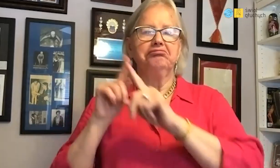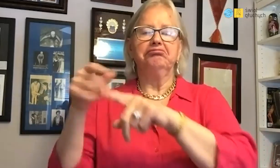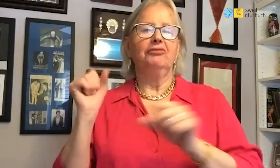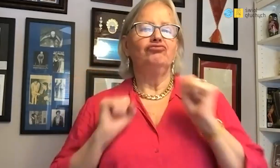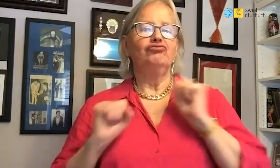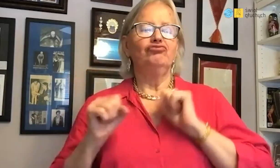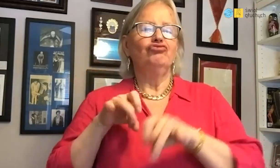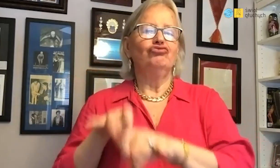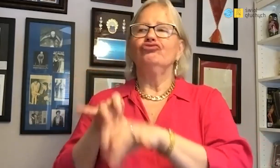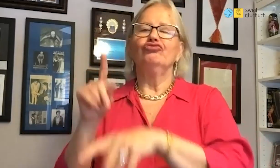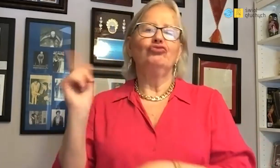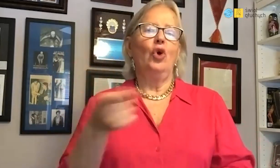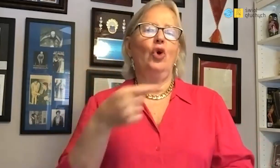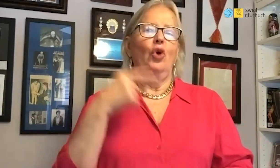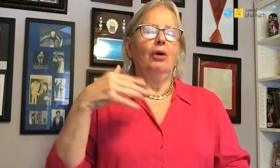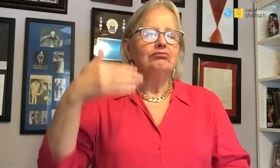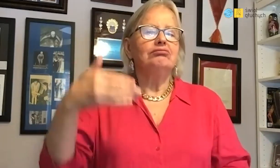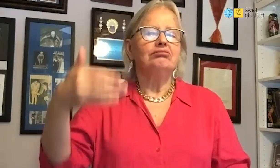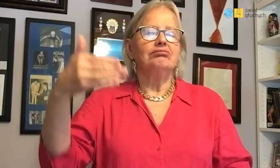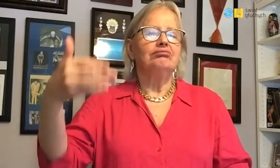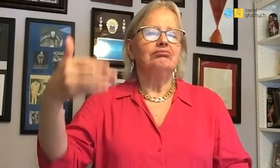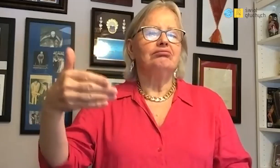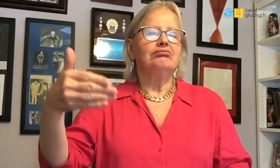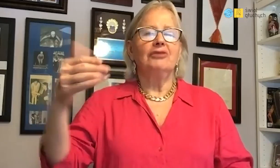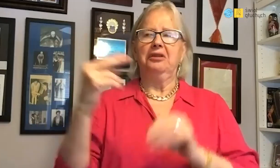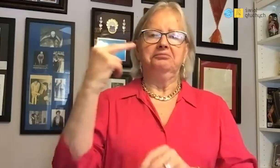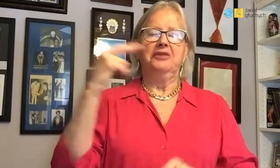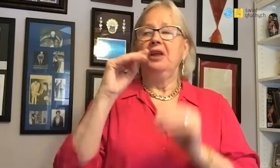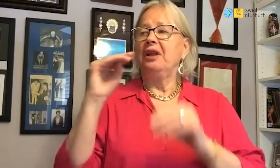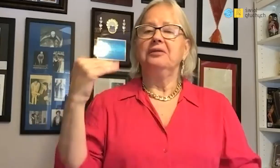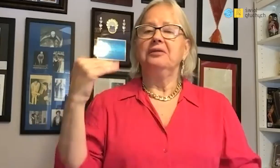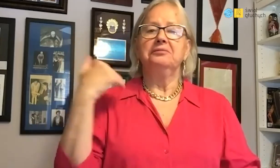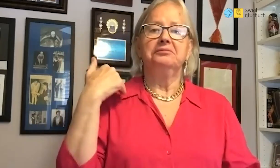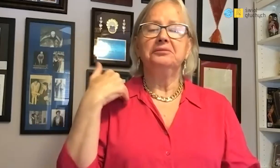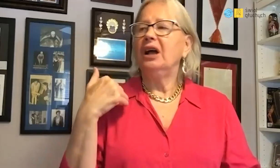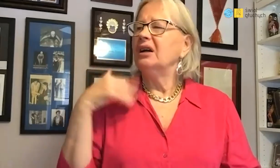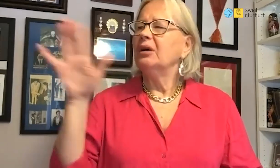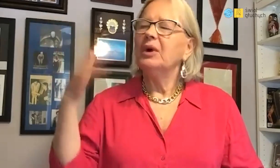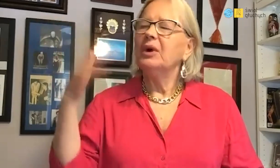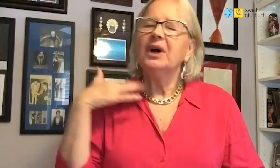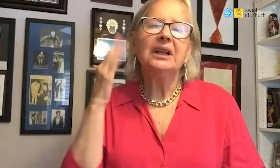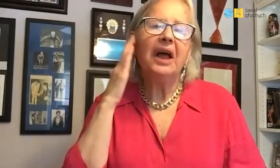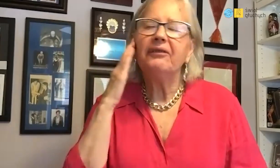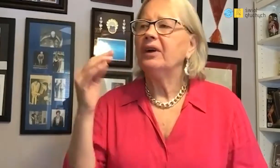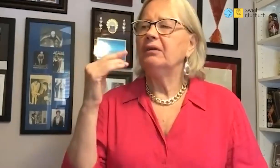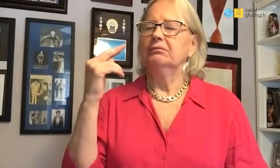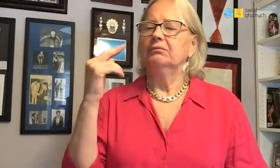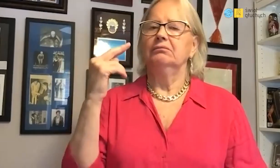I put on my outfit and went to training. It started with running. The trainer noticed me and he wanted to ask me something.